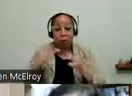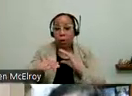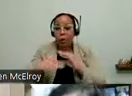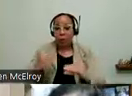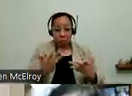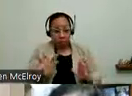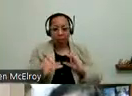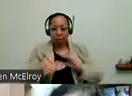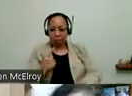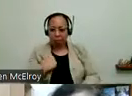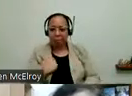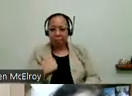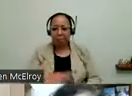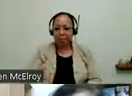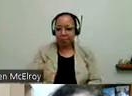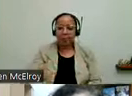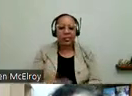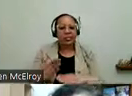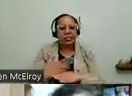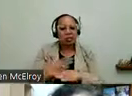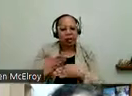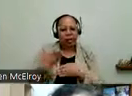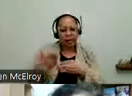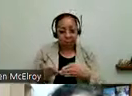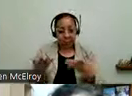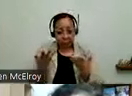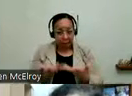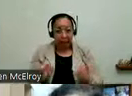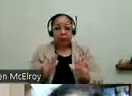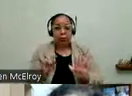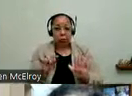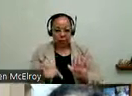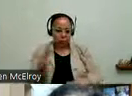of this presentation. But I would love to take this moment